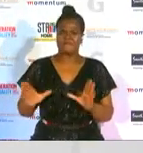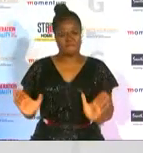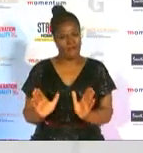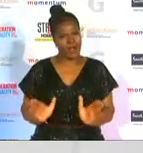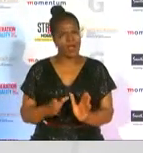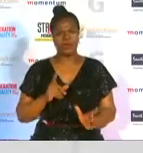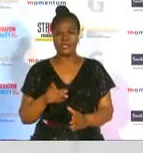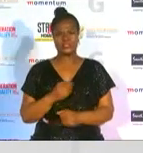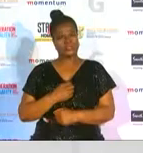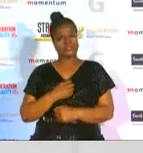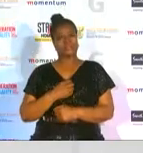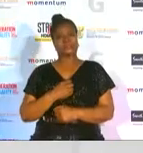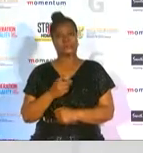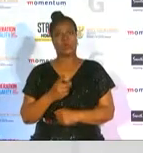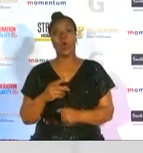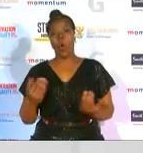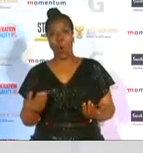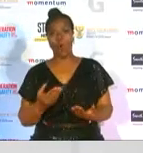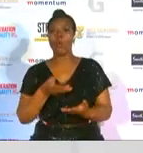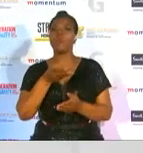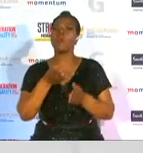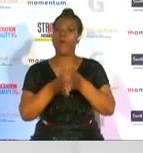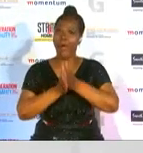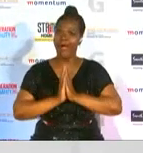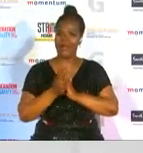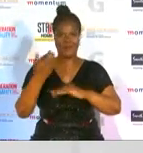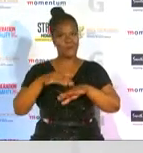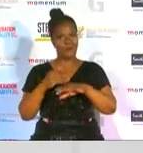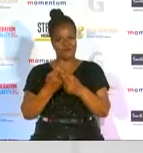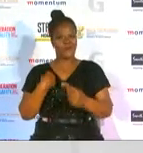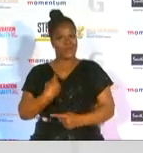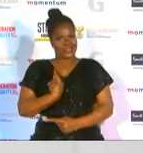and ask for more from ourselves and for others